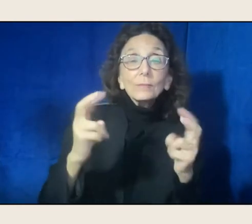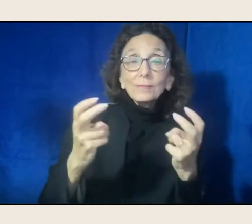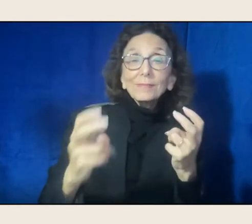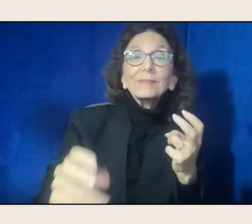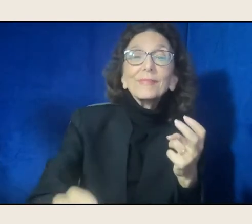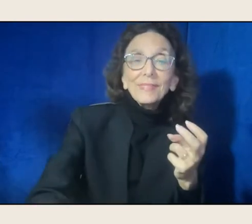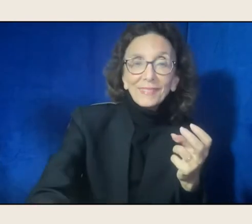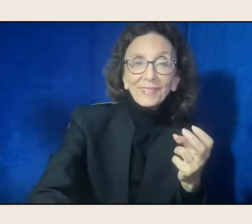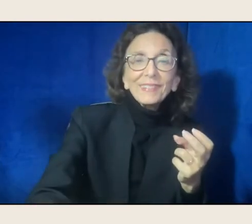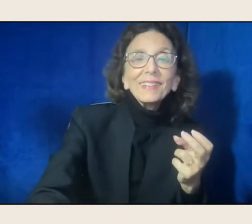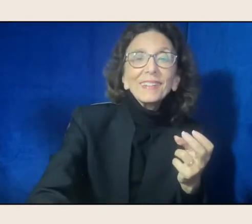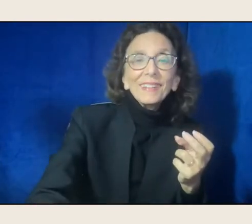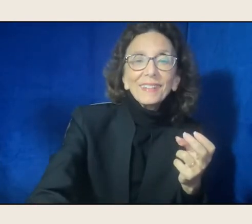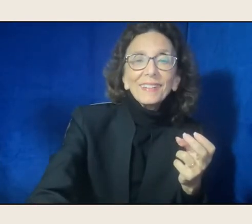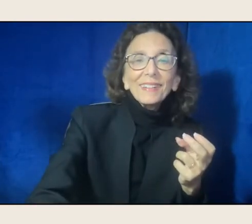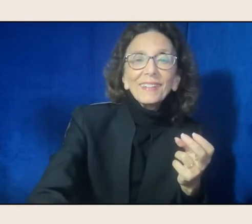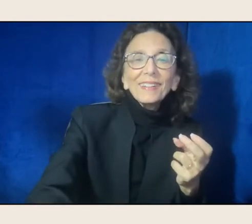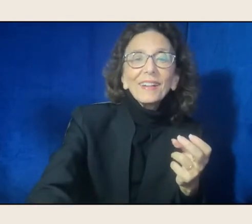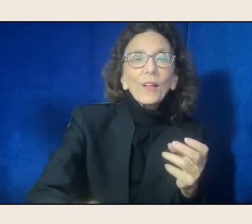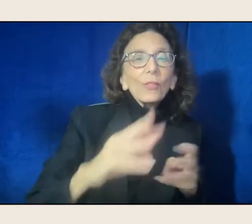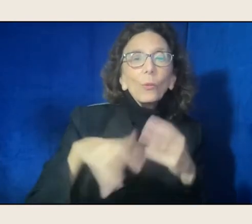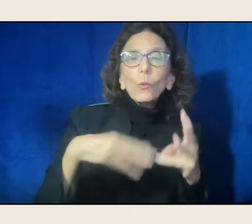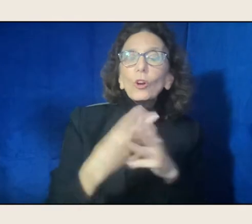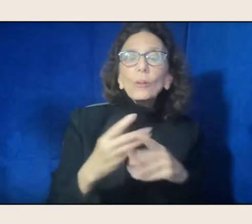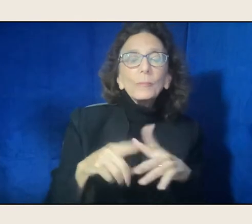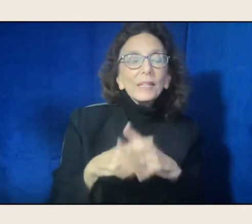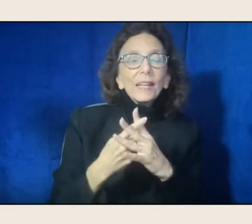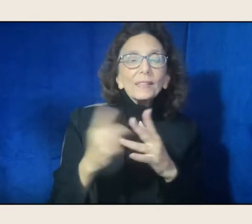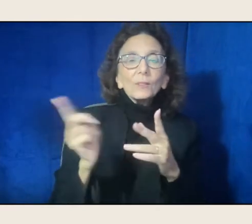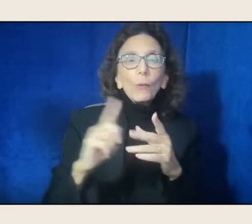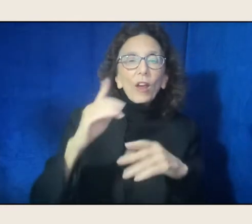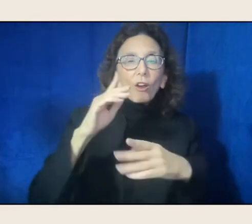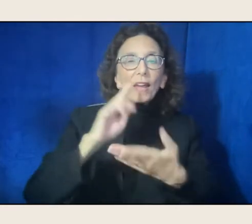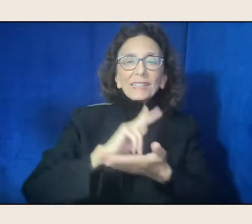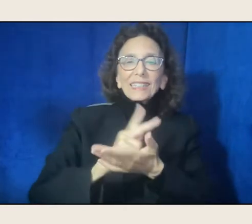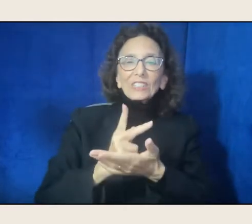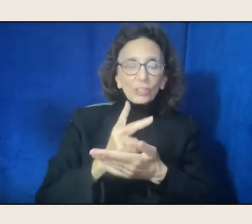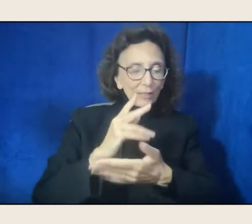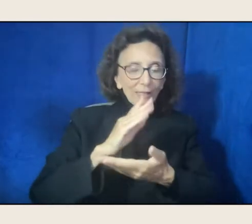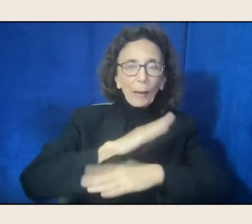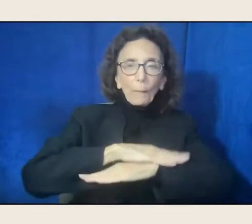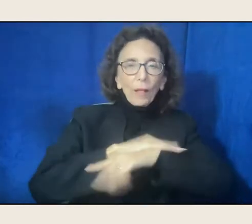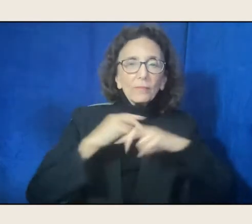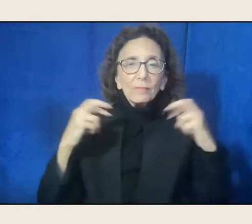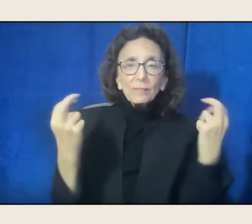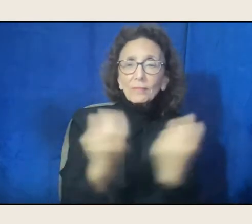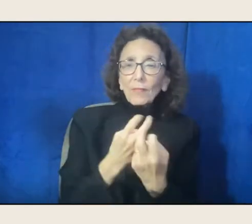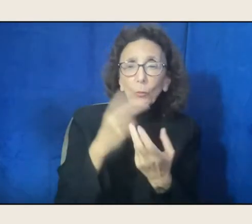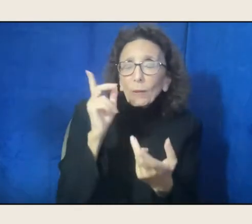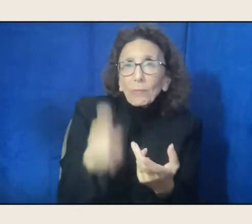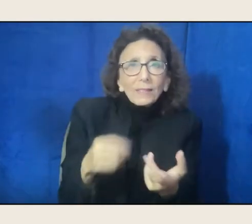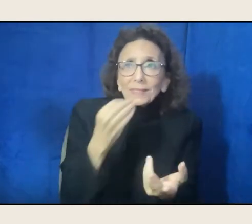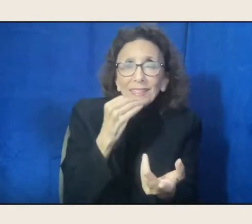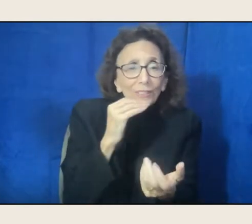"No matter what, we must eat to live. "The gifts of Earth are brought and prepared, "set on the table.